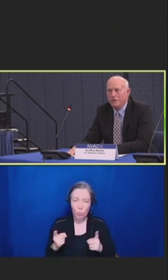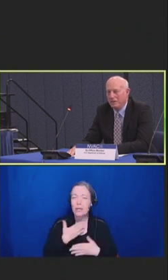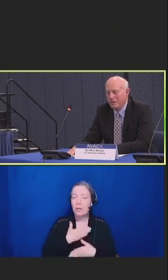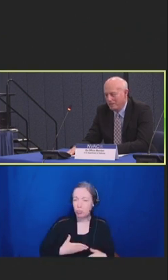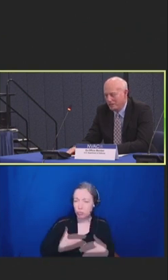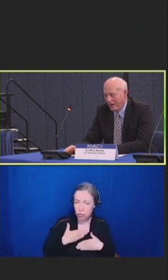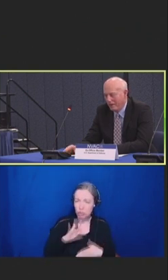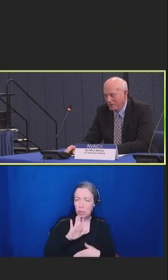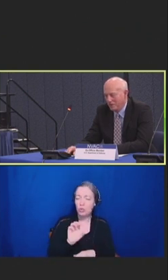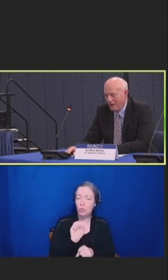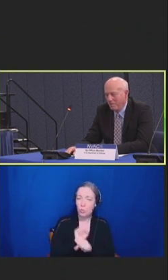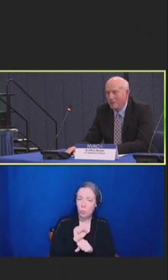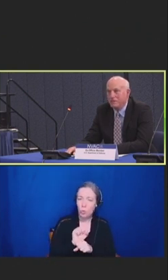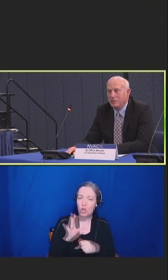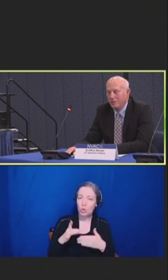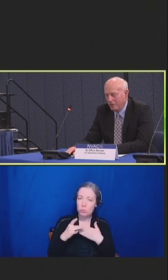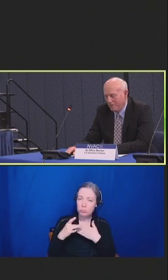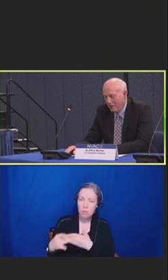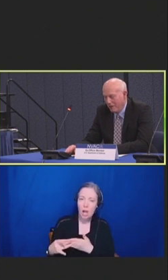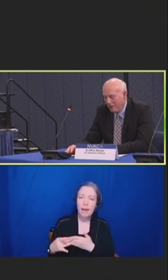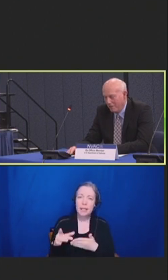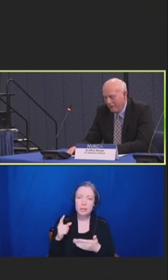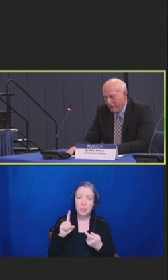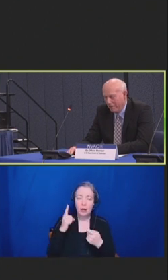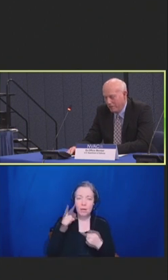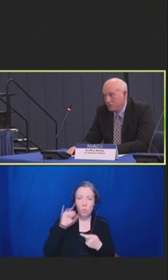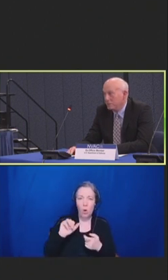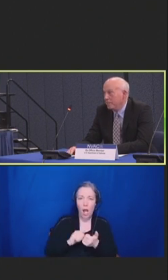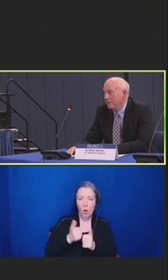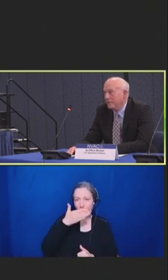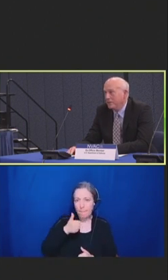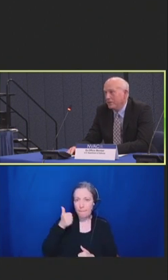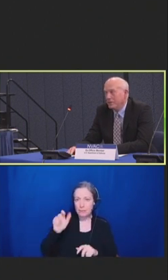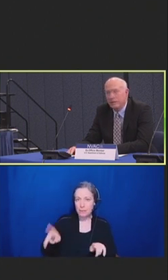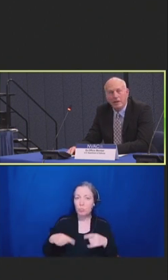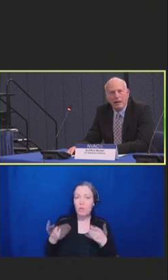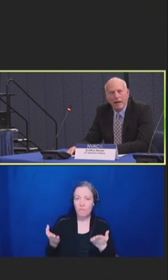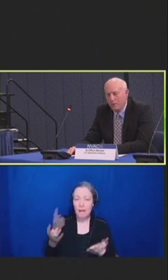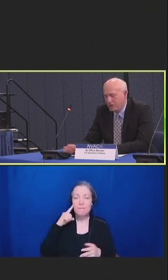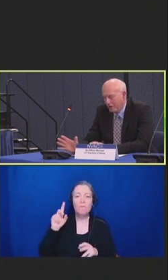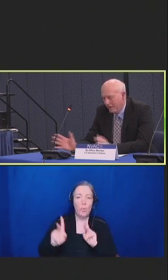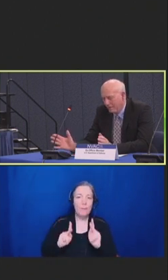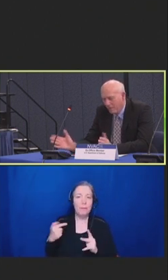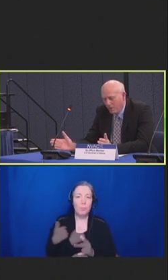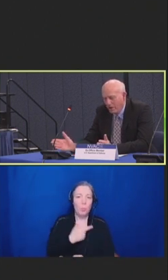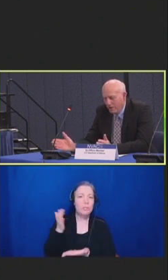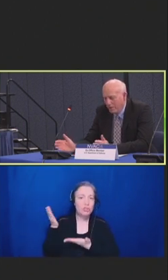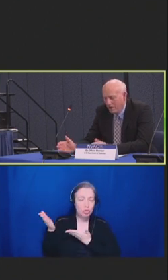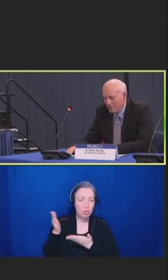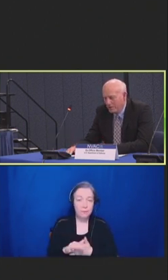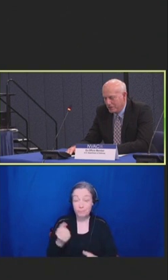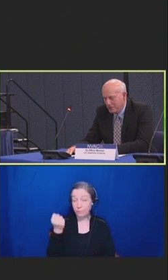that give us guidance on how best we can provide for those beneficiaries. We still have 400 immunization sites.